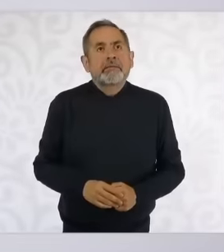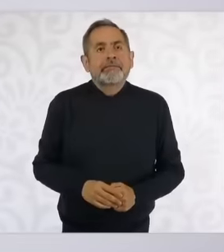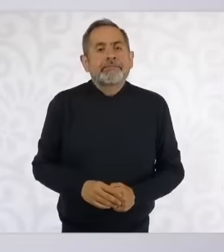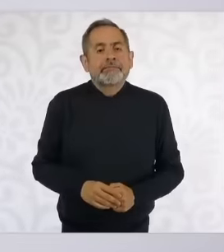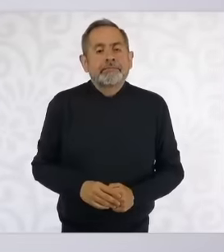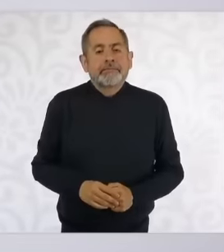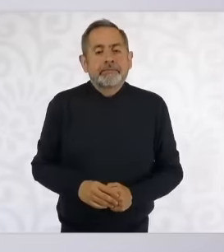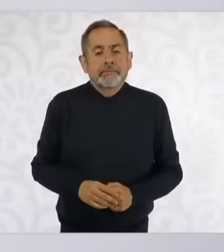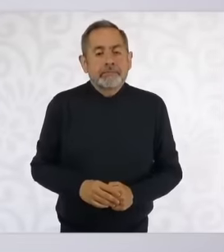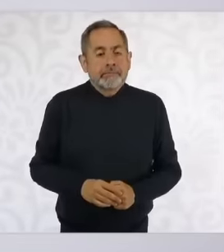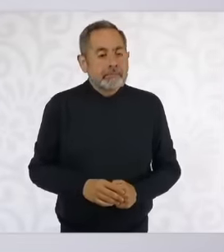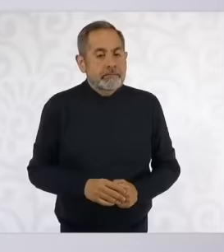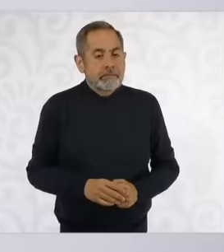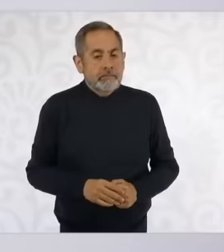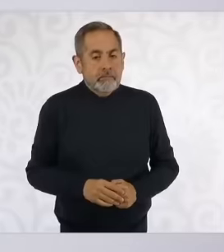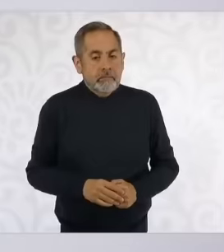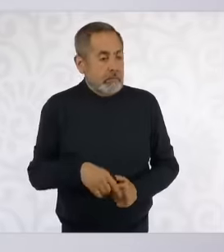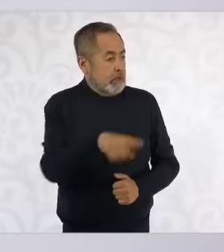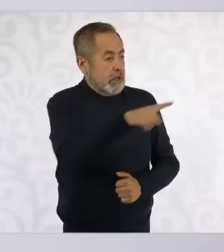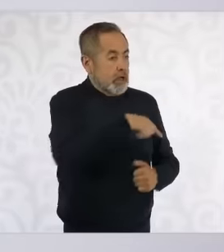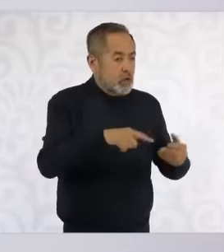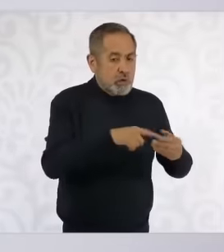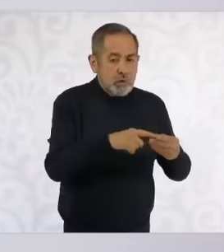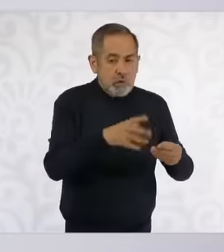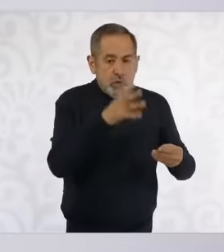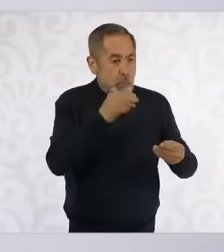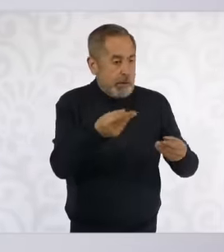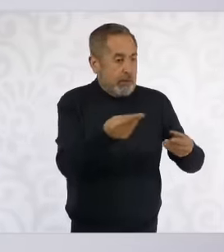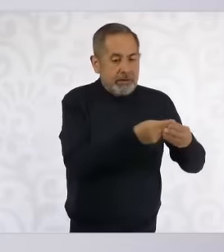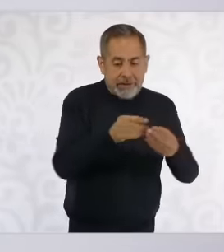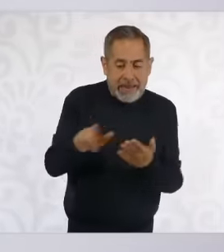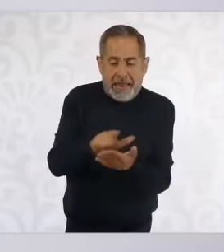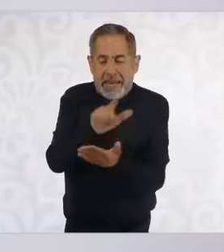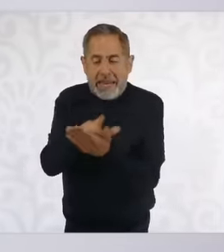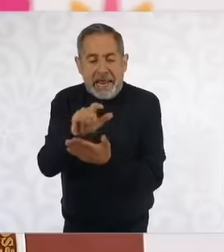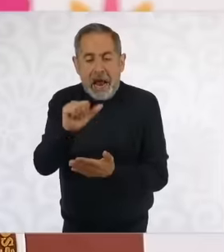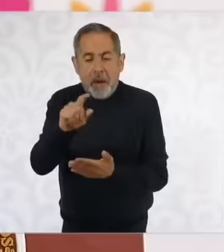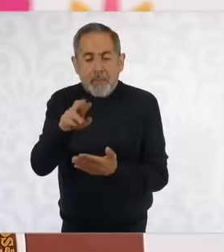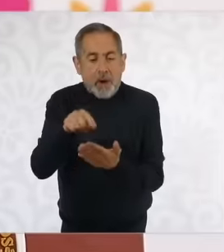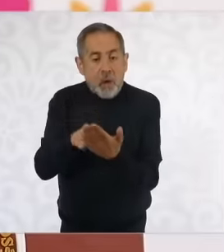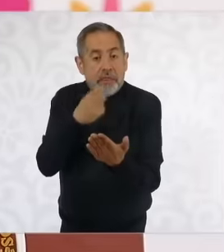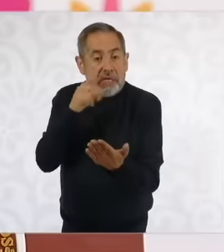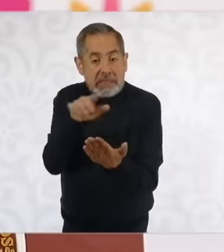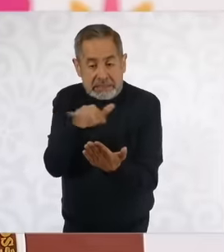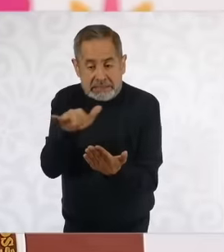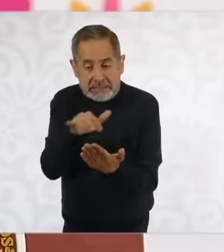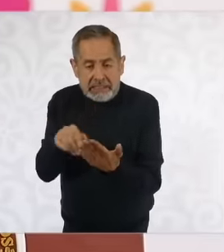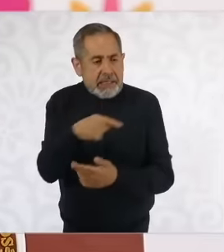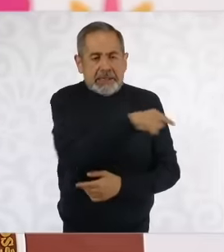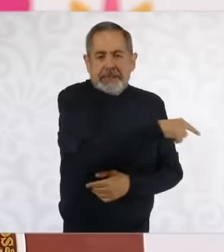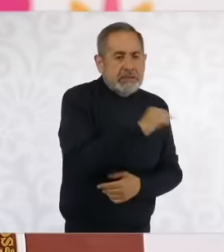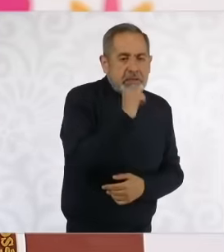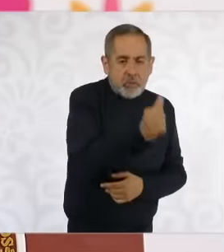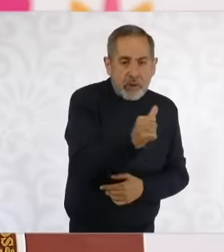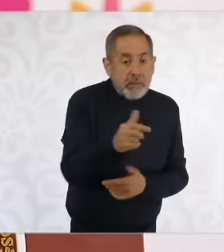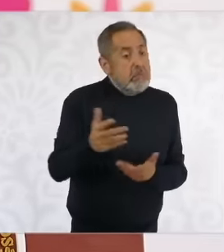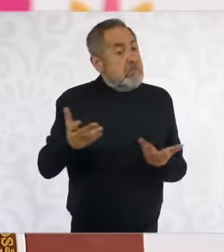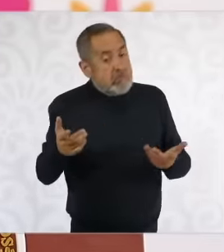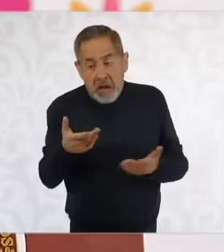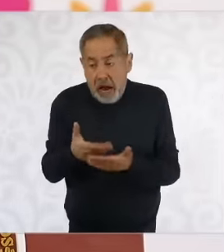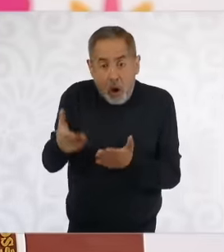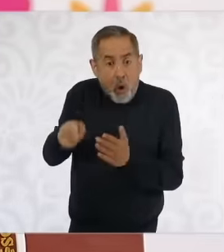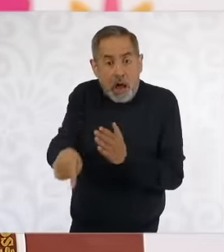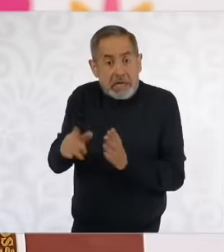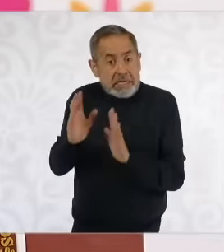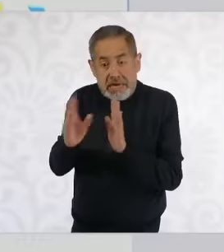have received it because of what the amparo law said but now that it is constitutional that